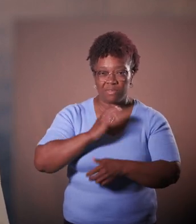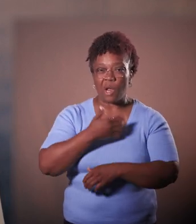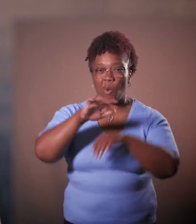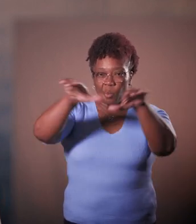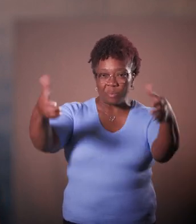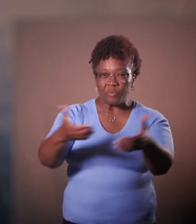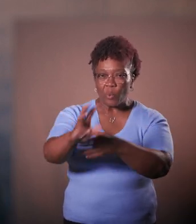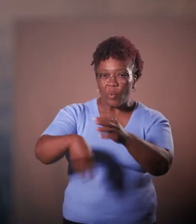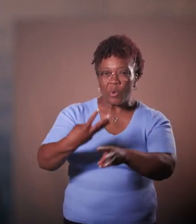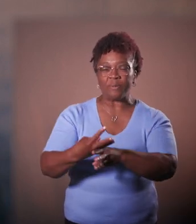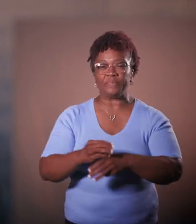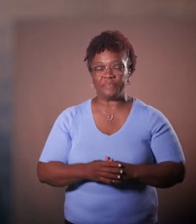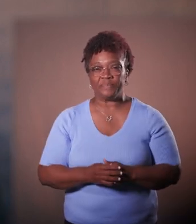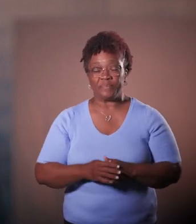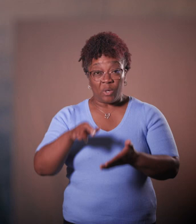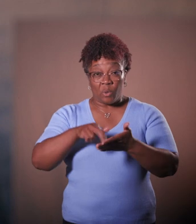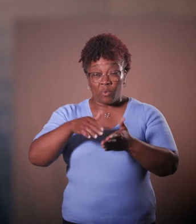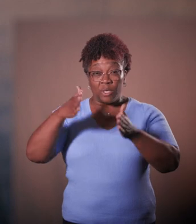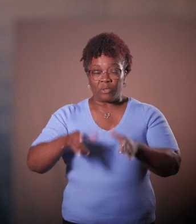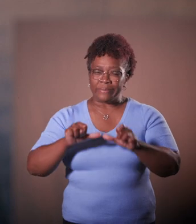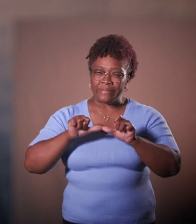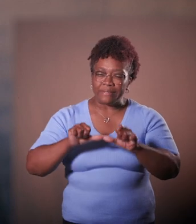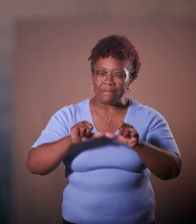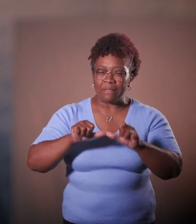This community of researchers is continually pushing the frontiers